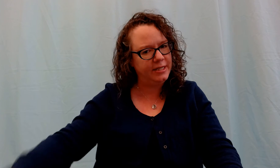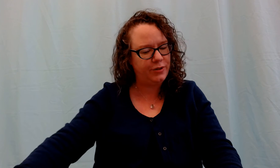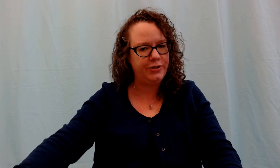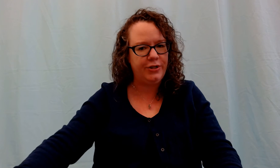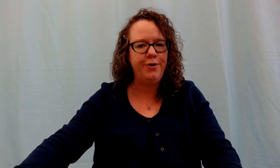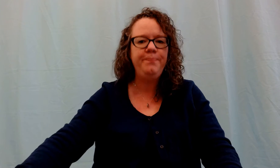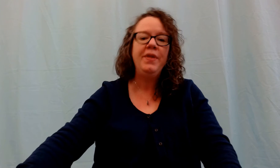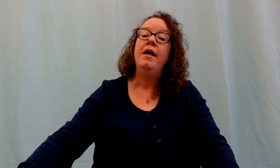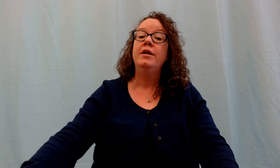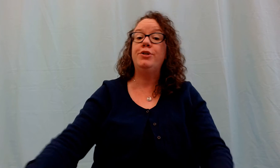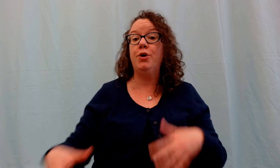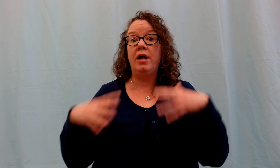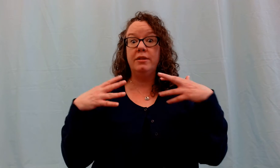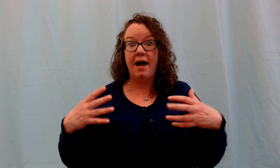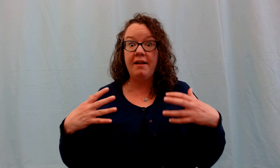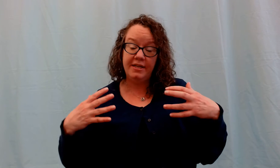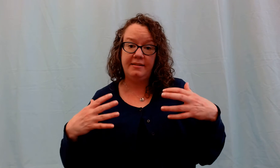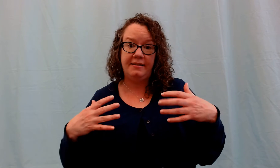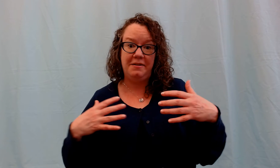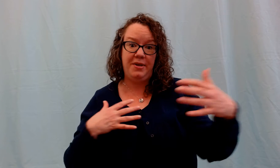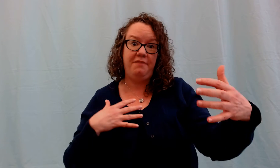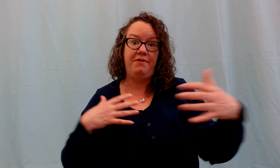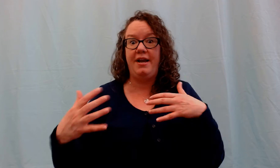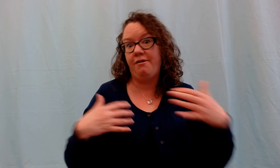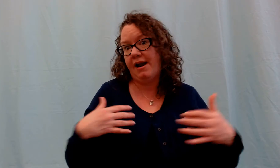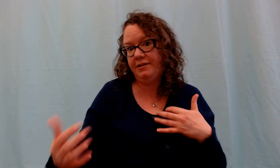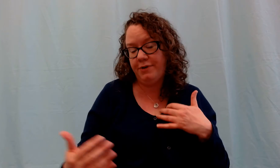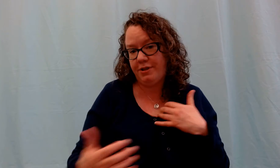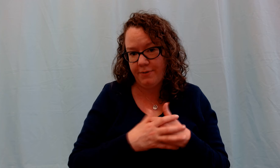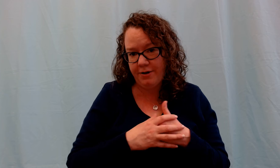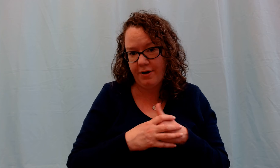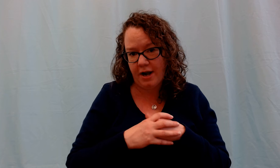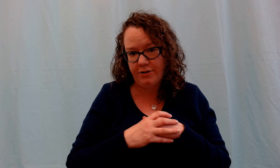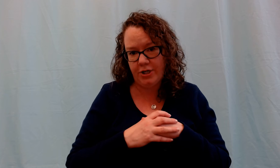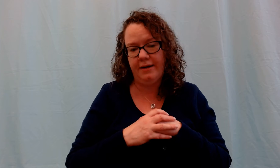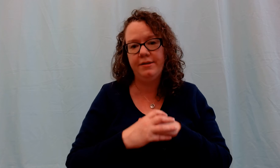months or so. So a lot of this is going to be very interactive with you and your young child.